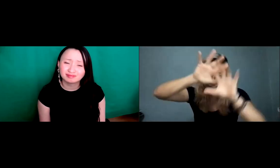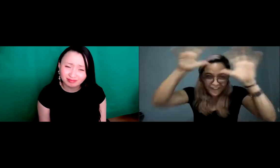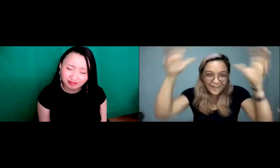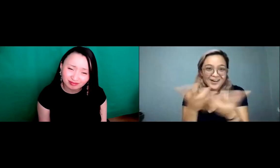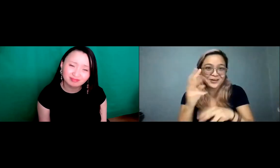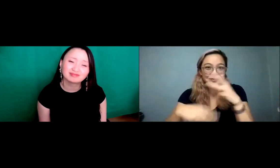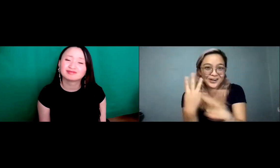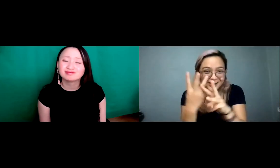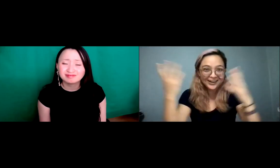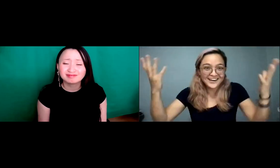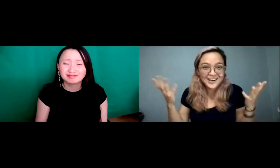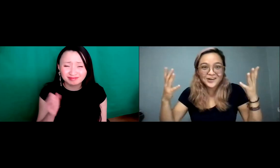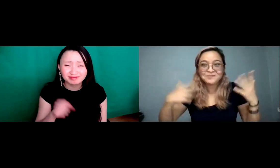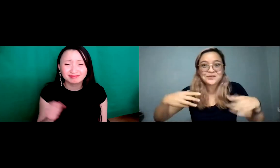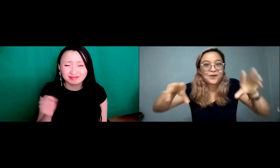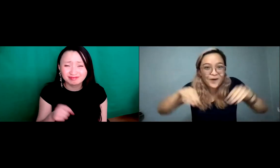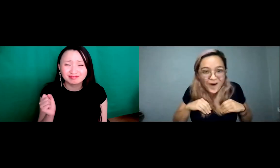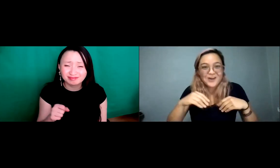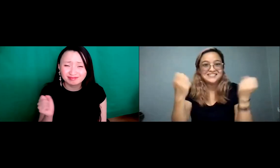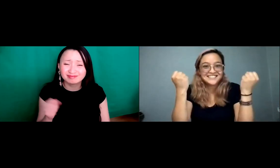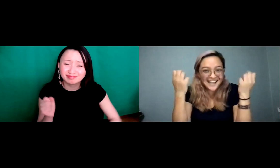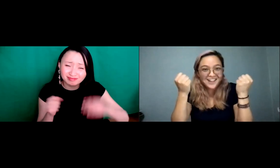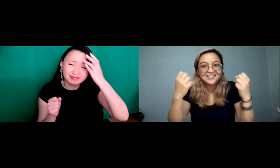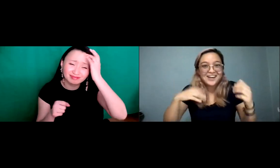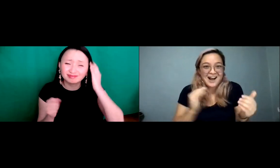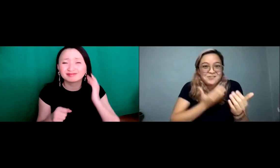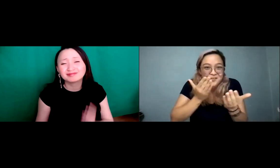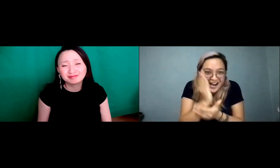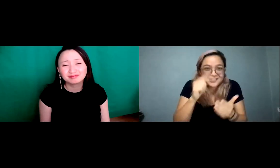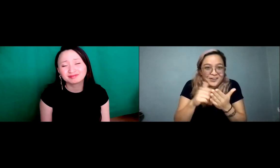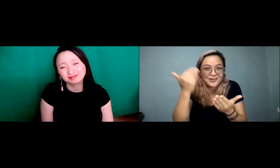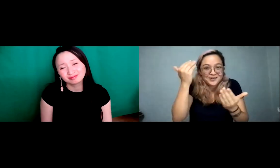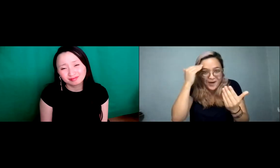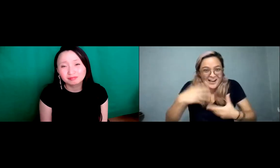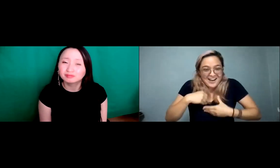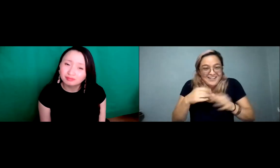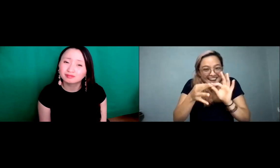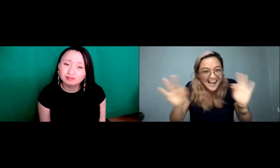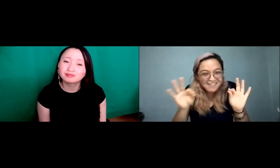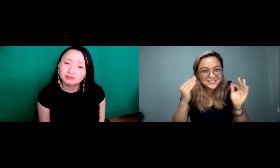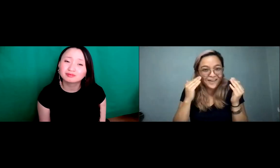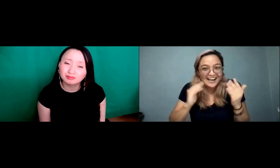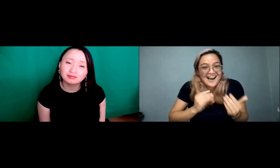grow up, right, because we've. We're in the world is is huge.